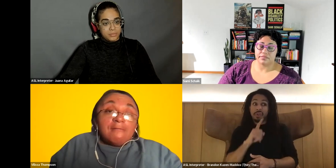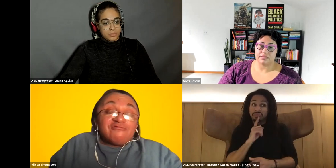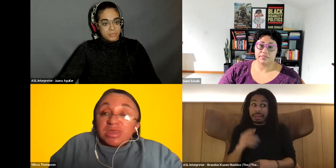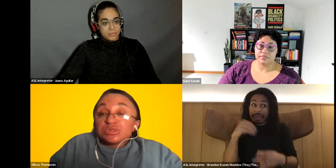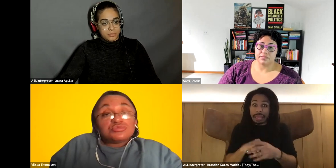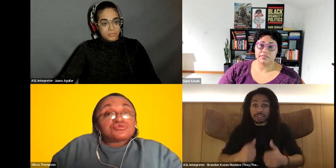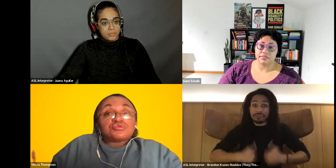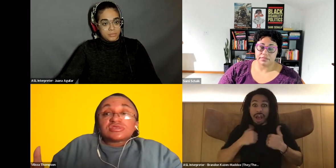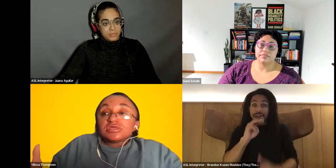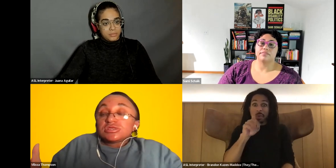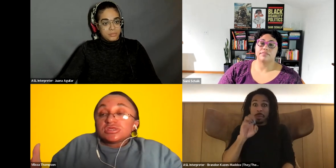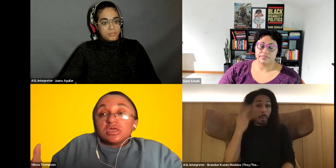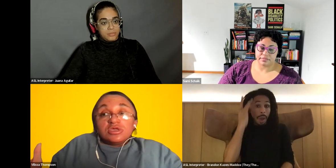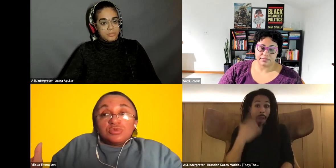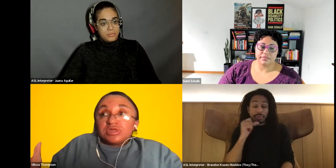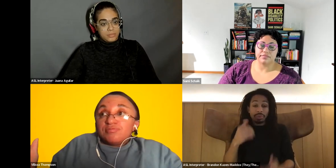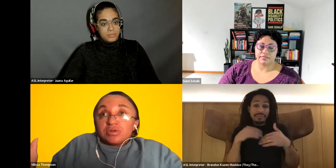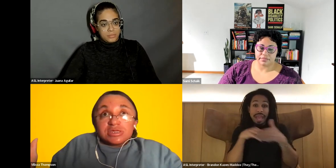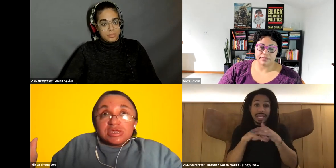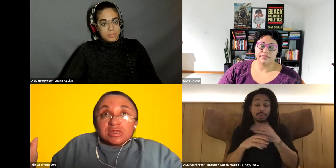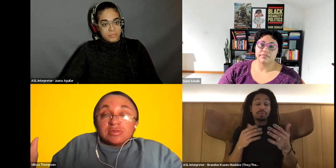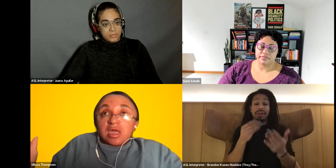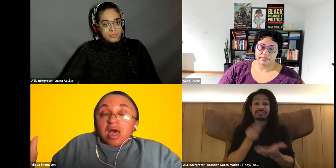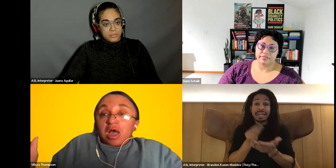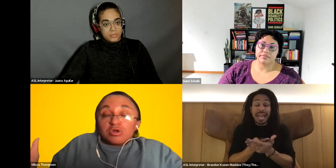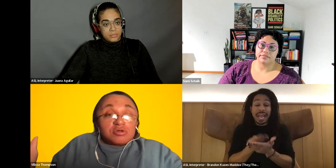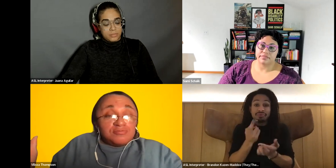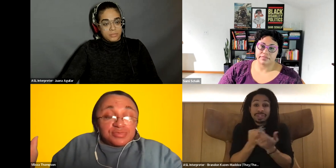Vilissa Thompson: by natural resources. You know we can barely get our